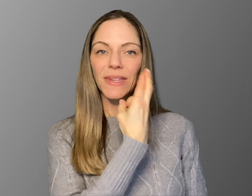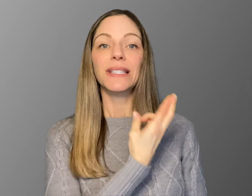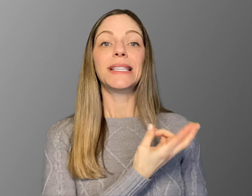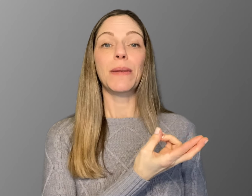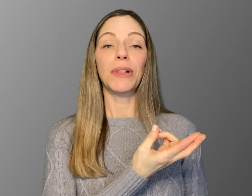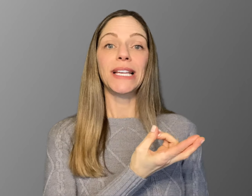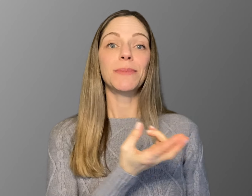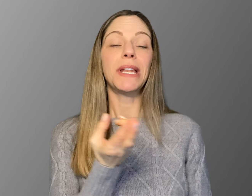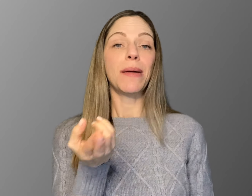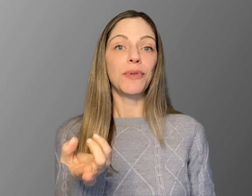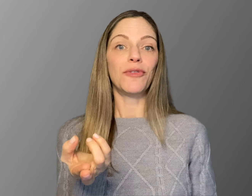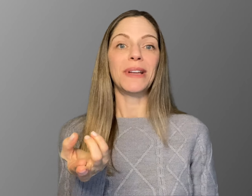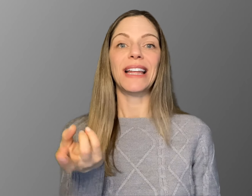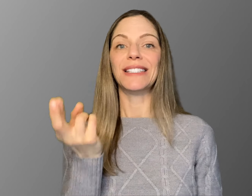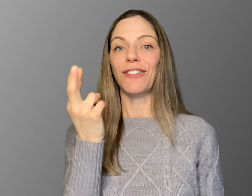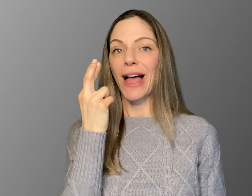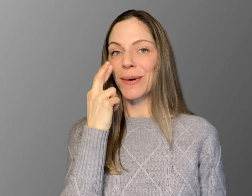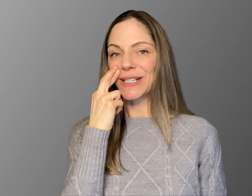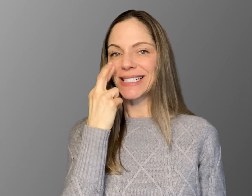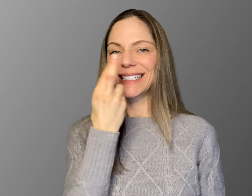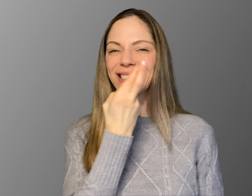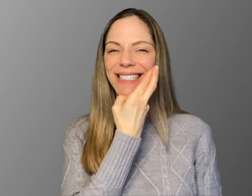Same placement and movement as flower.